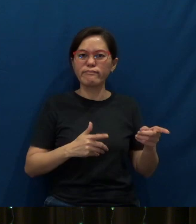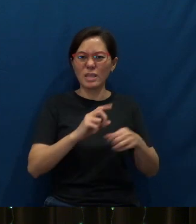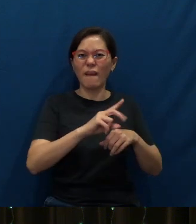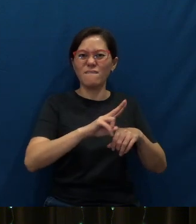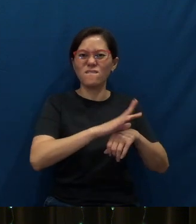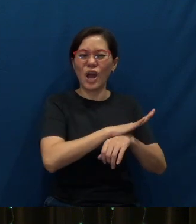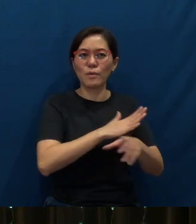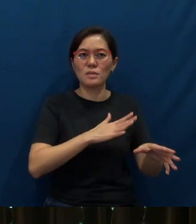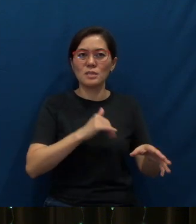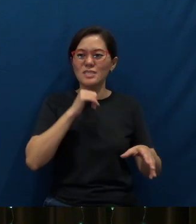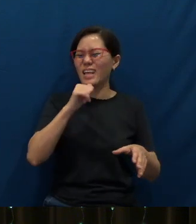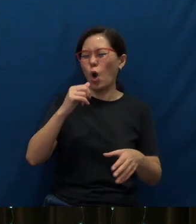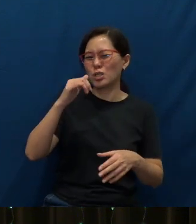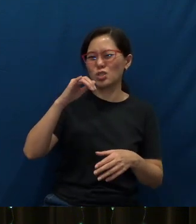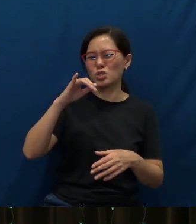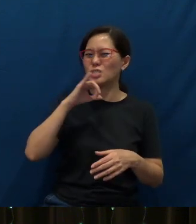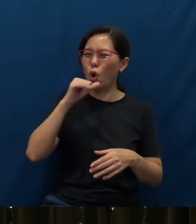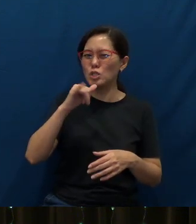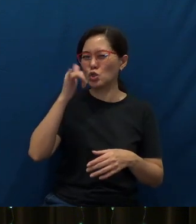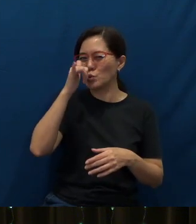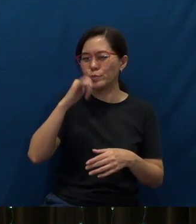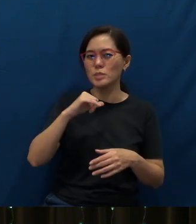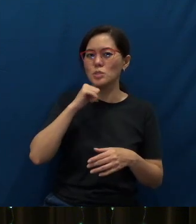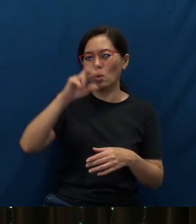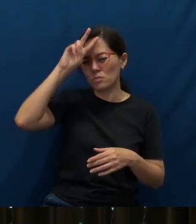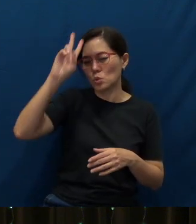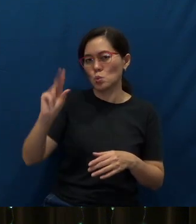They were not foolhardy, they were not silly. But they went out prepared.